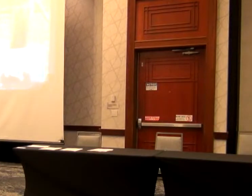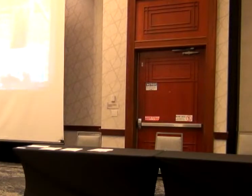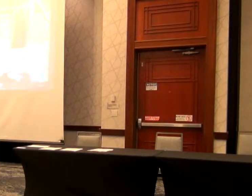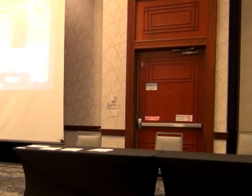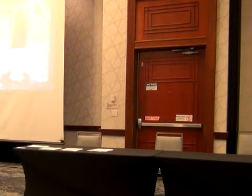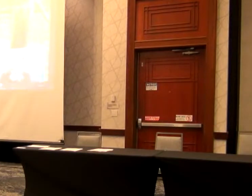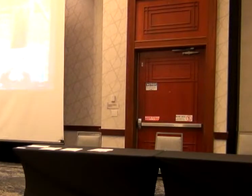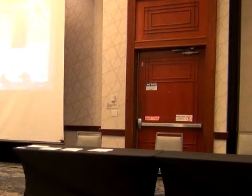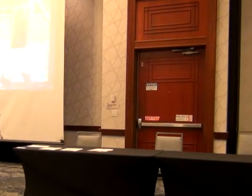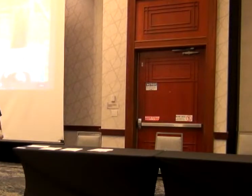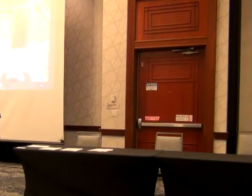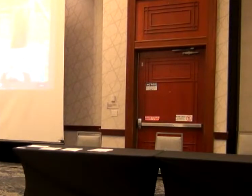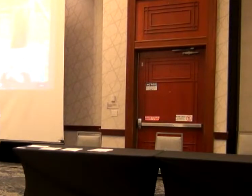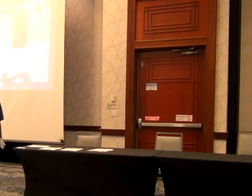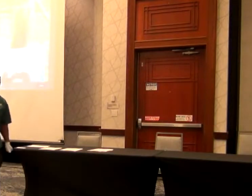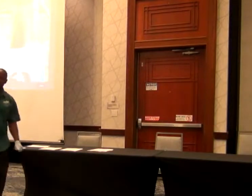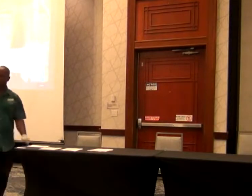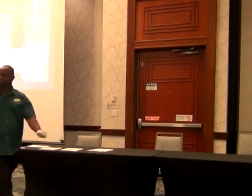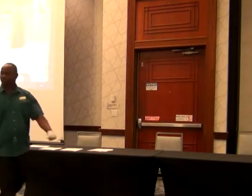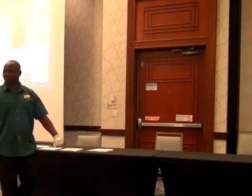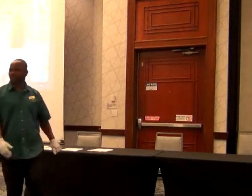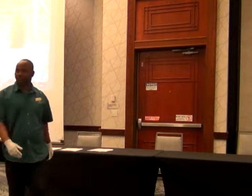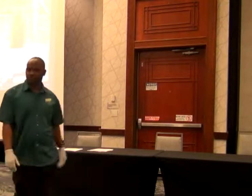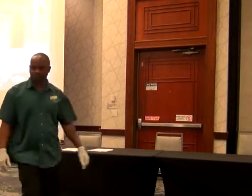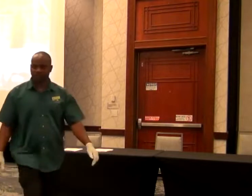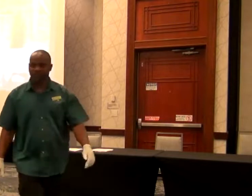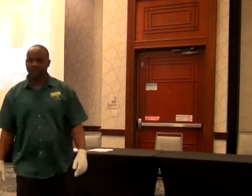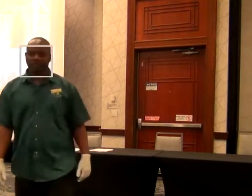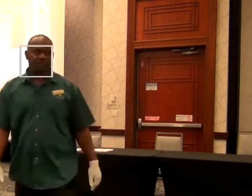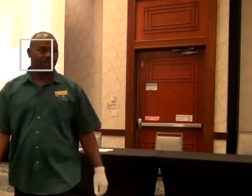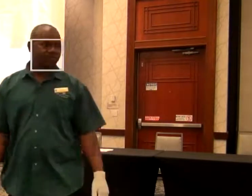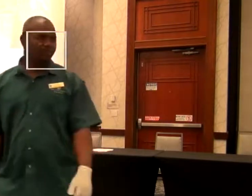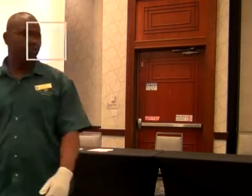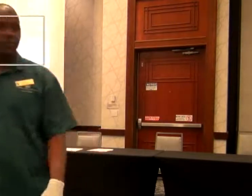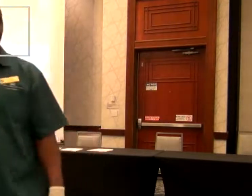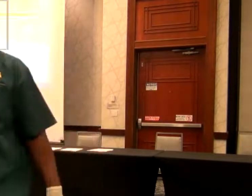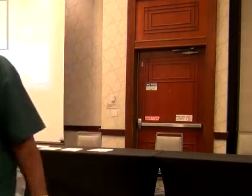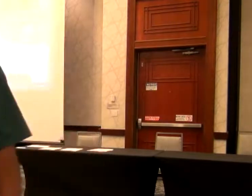They are always available or accessible. So how can we increase accessibility for those who can't make it to the polls?